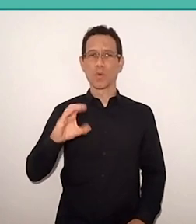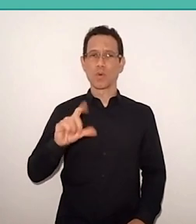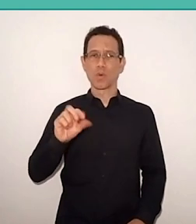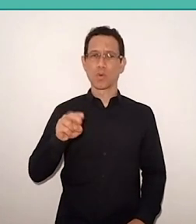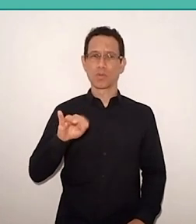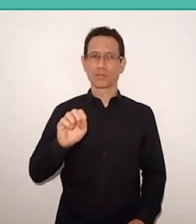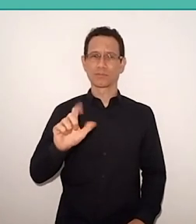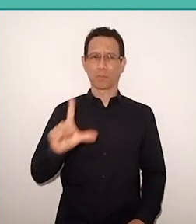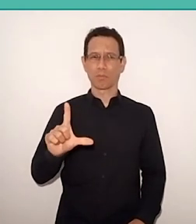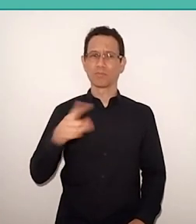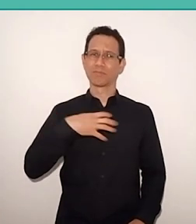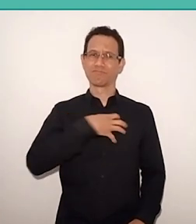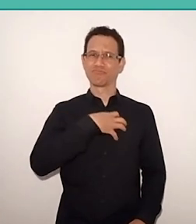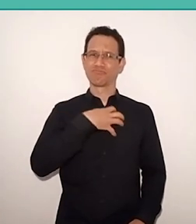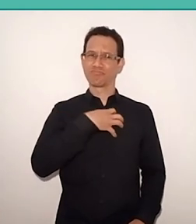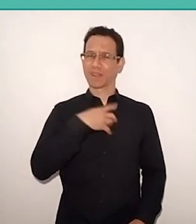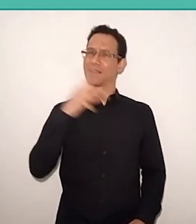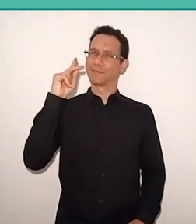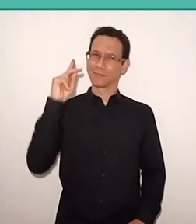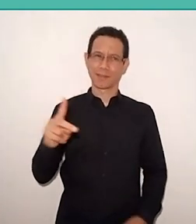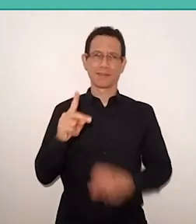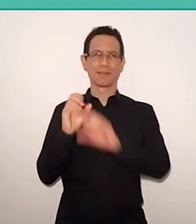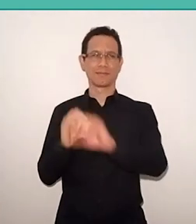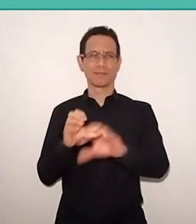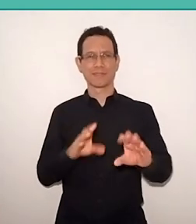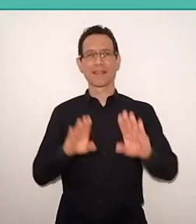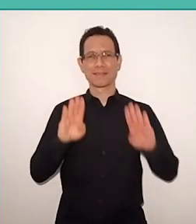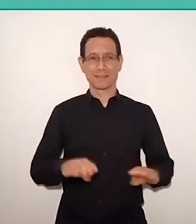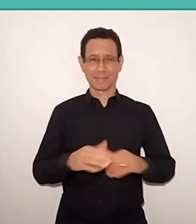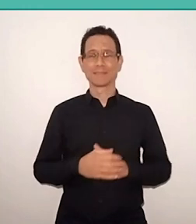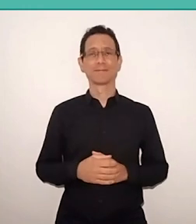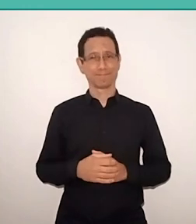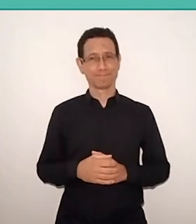School education on Africa follows for the benefit of a minority,